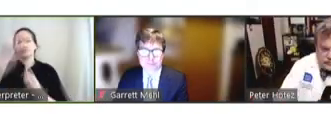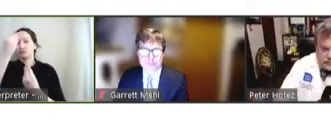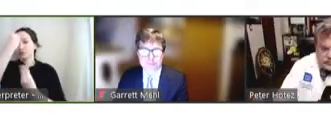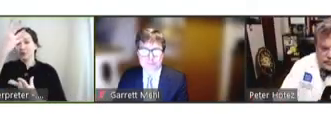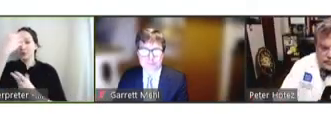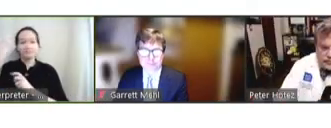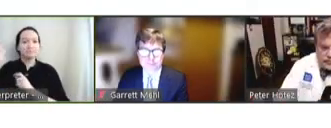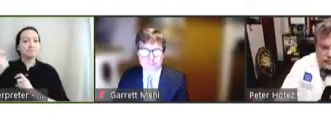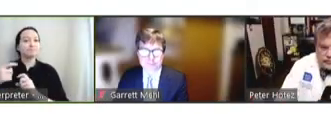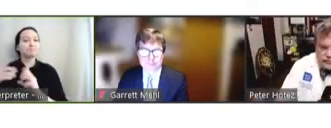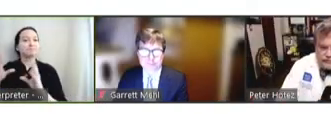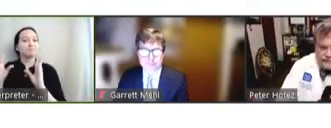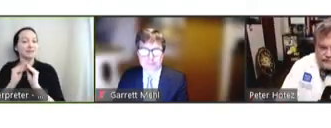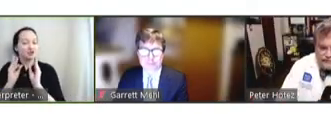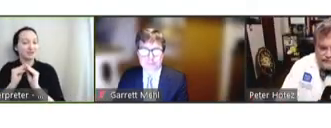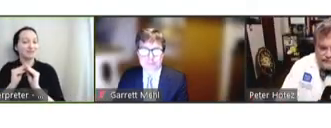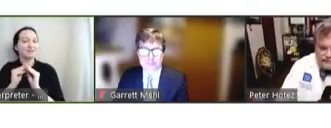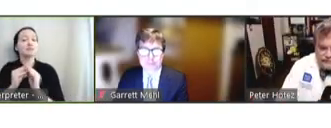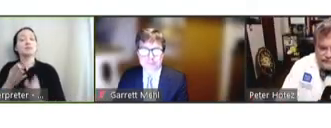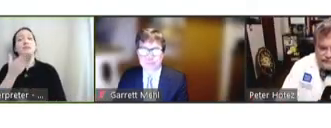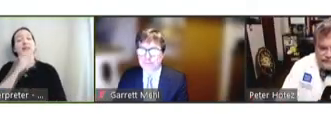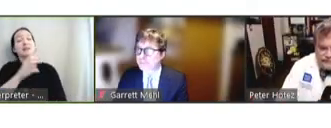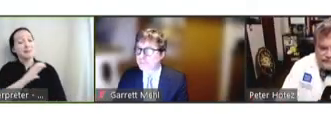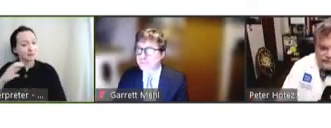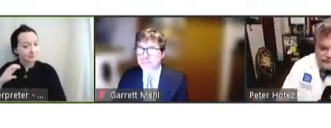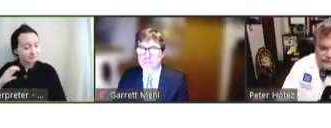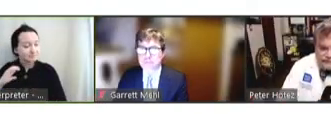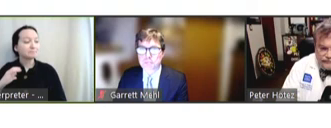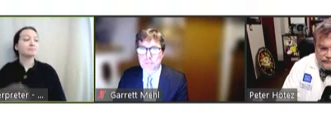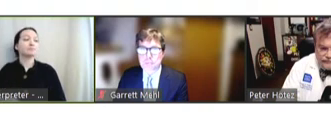I want to thank the members of the committee for their comments.